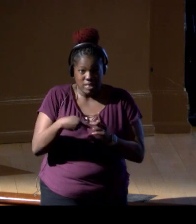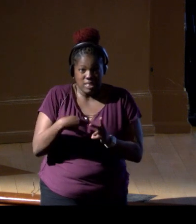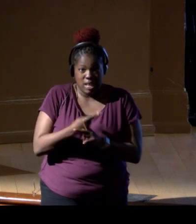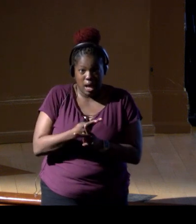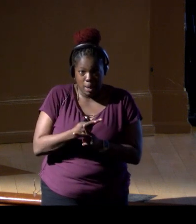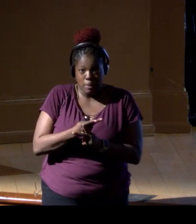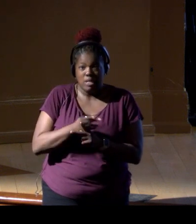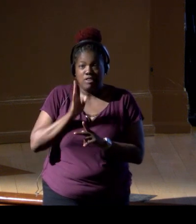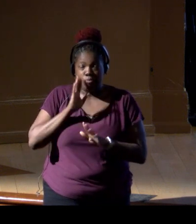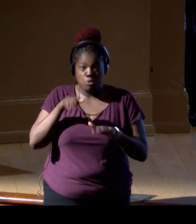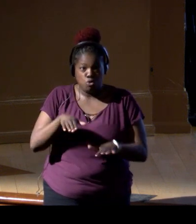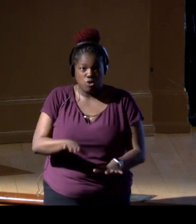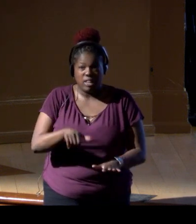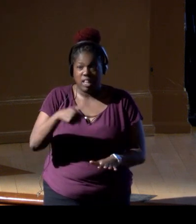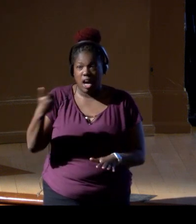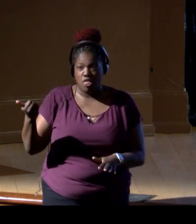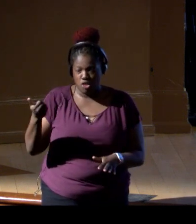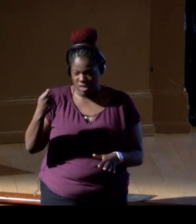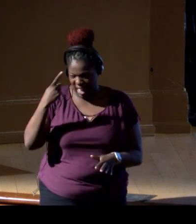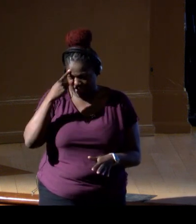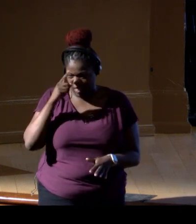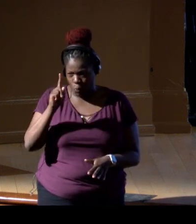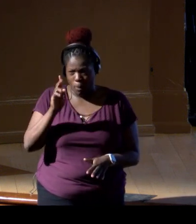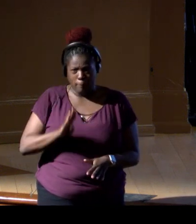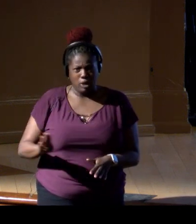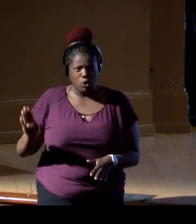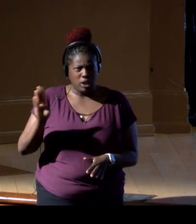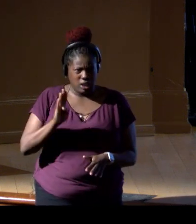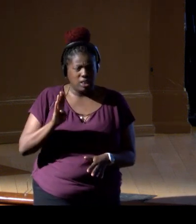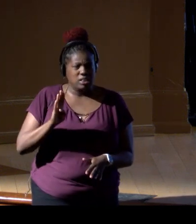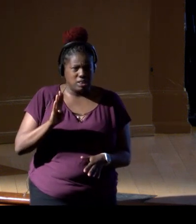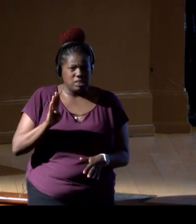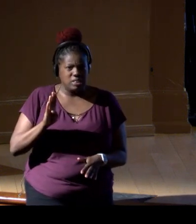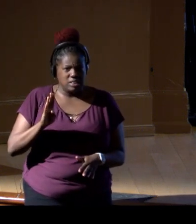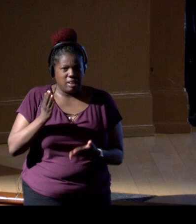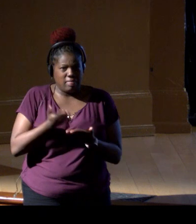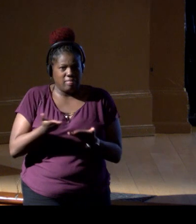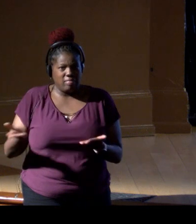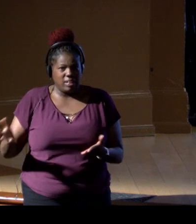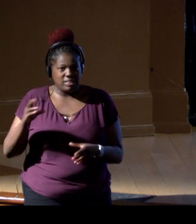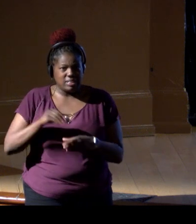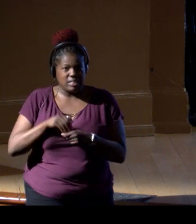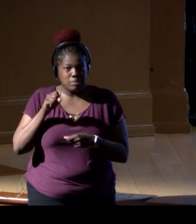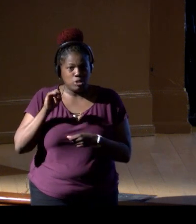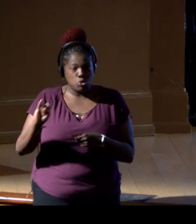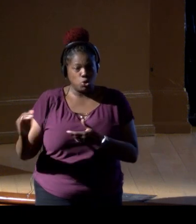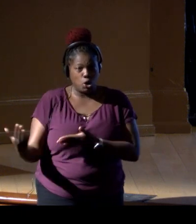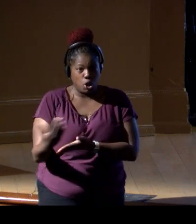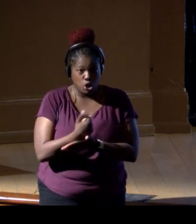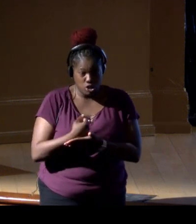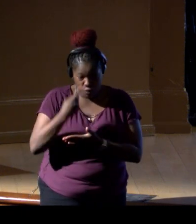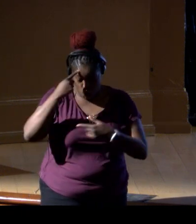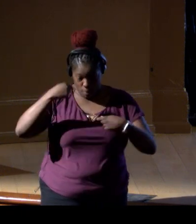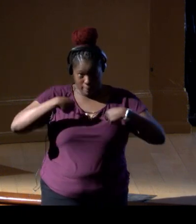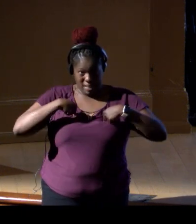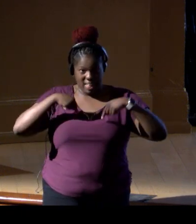plus many others, I think there are over a billion items in the Smithsonian collections, for me, this is another Washington Monument.